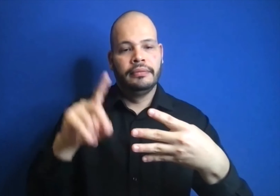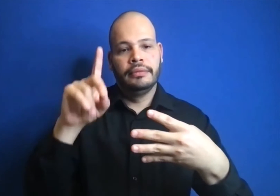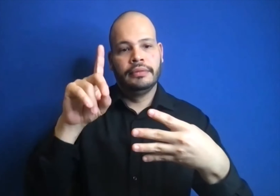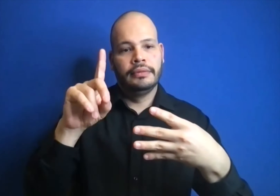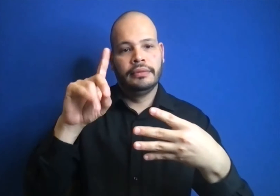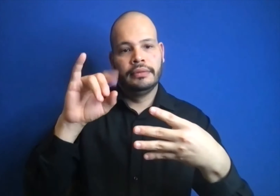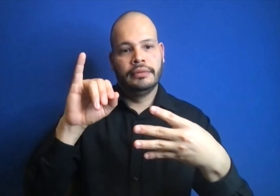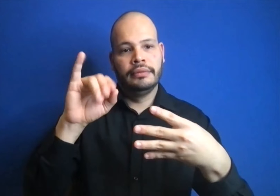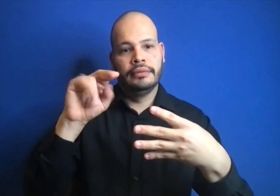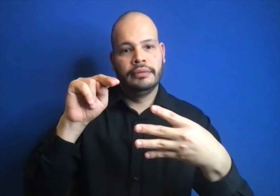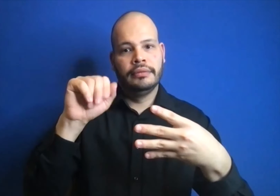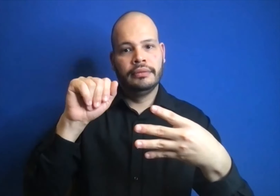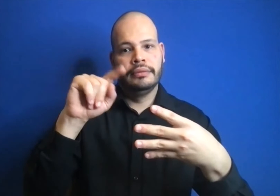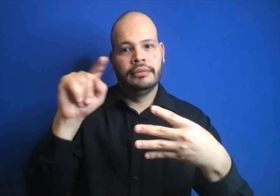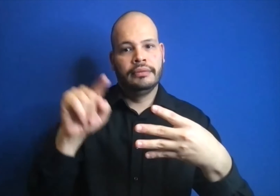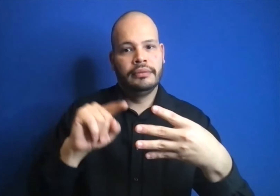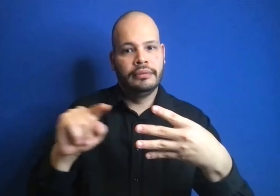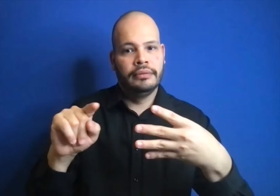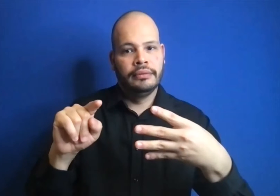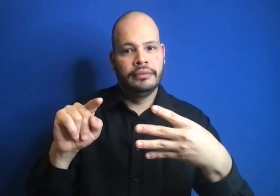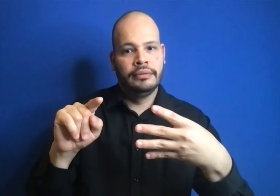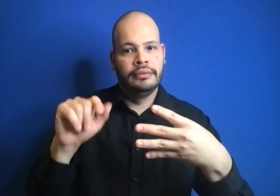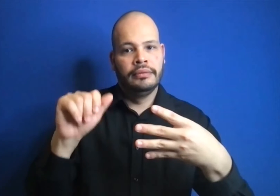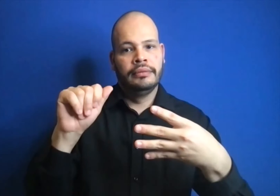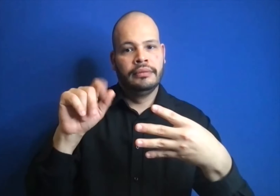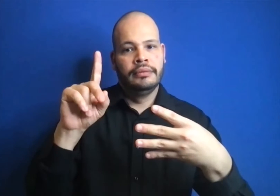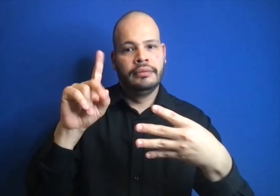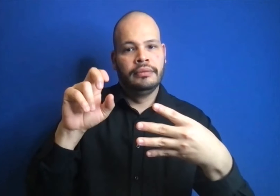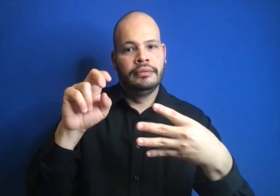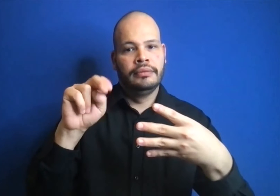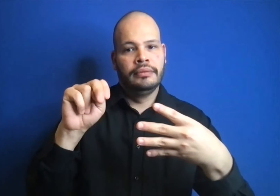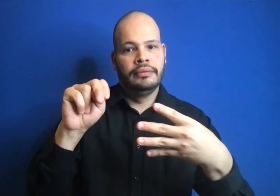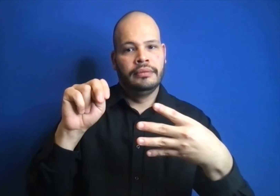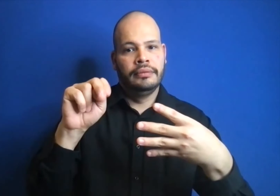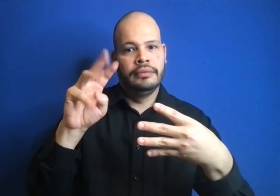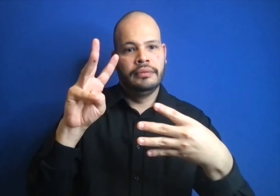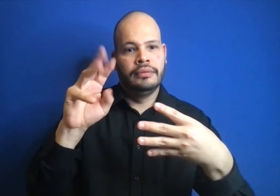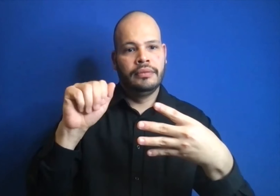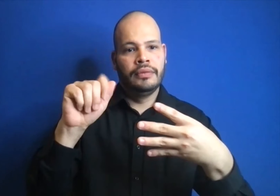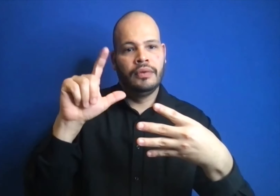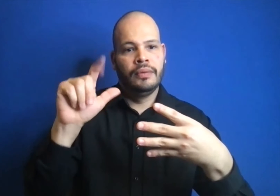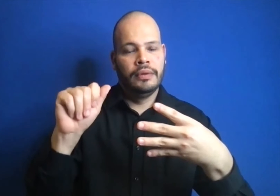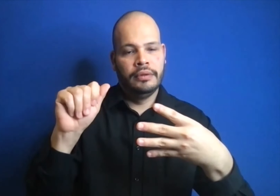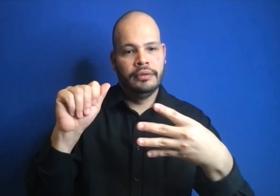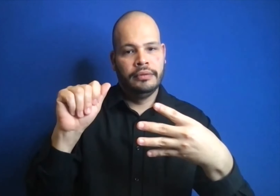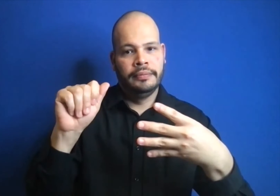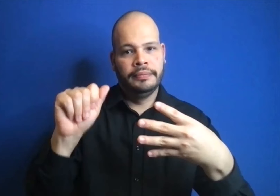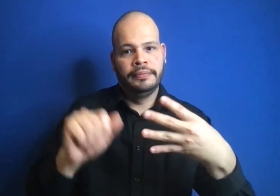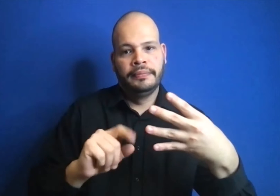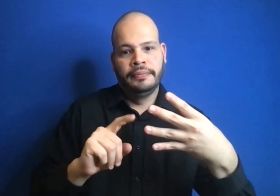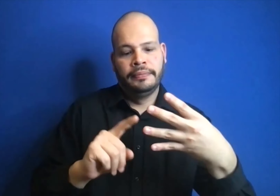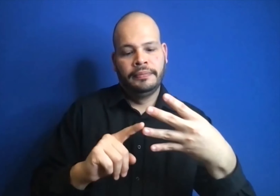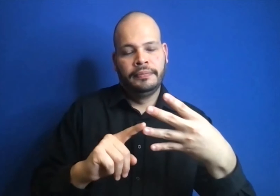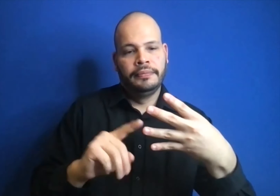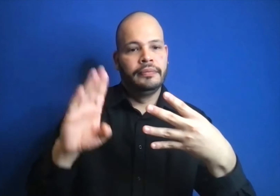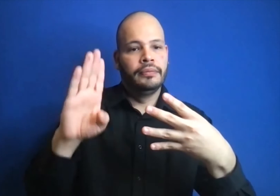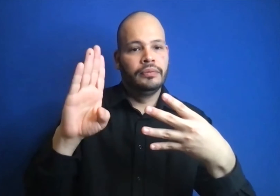B) Dinaz Adenwalla